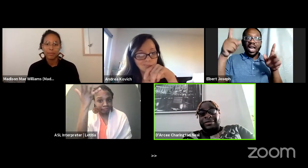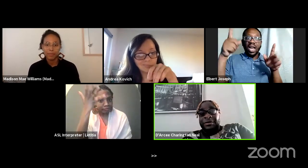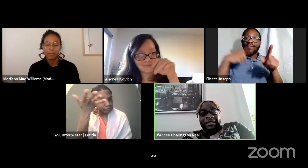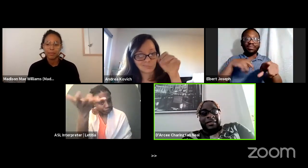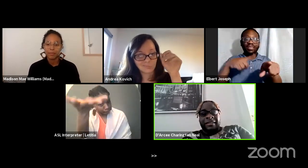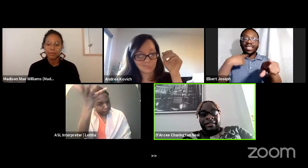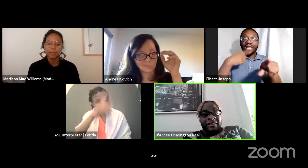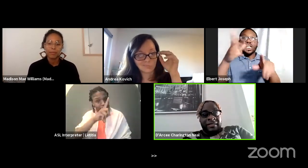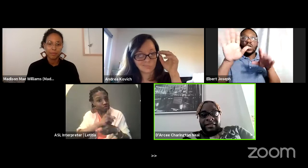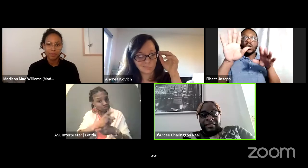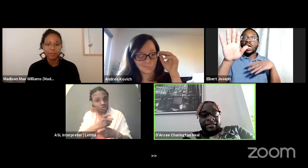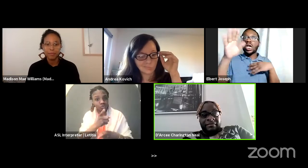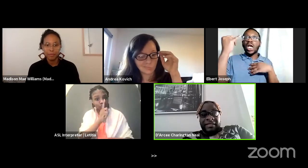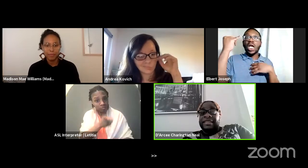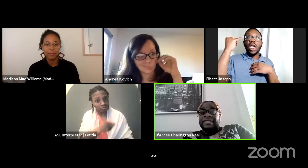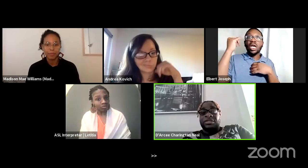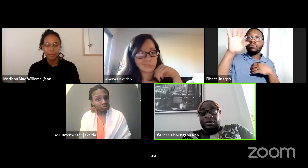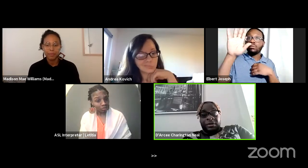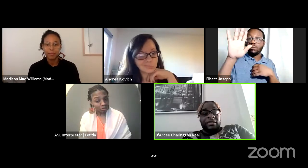It's the truth.